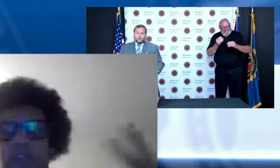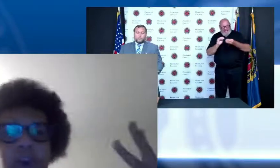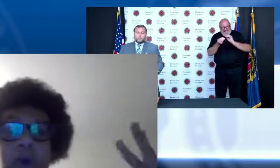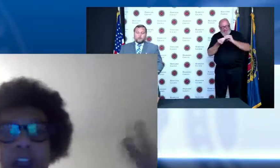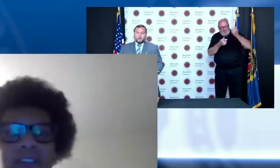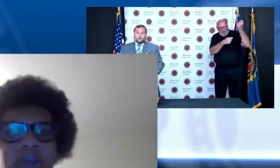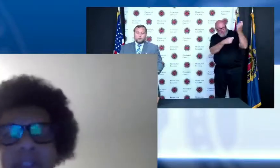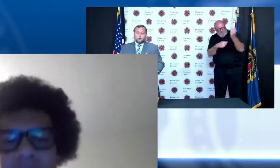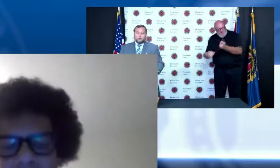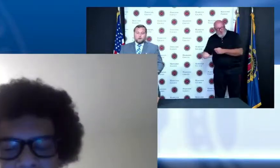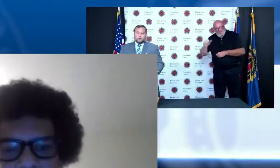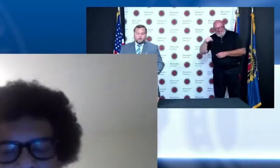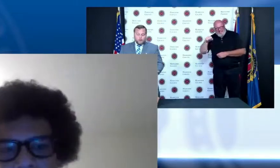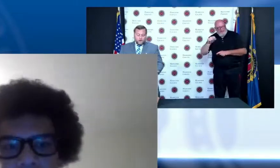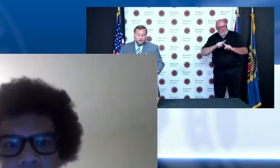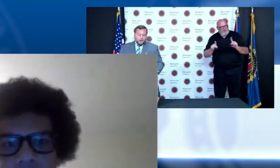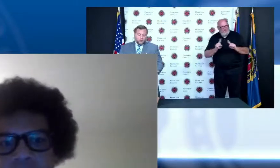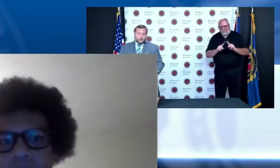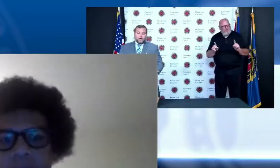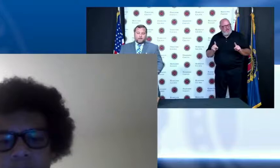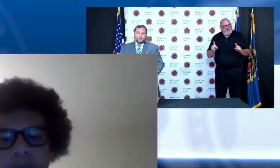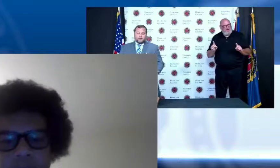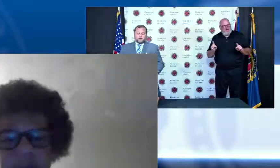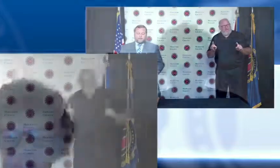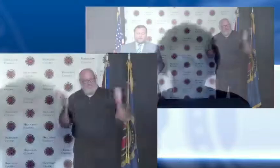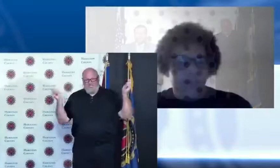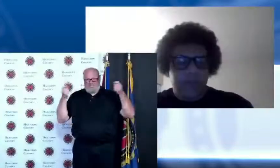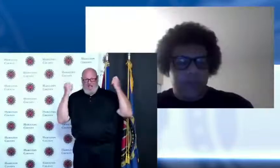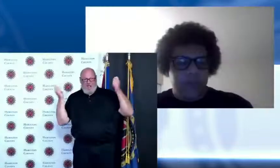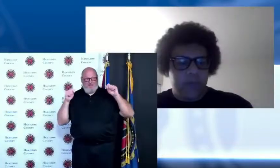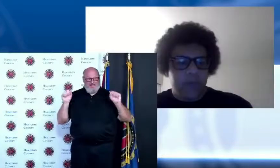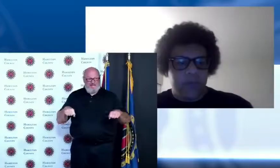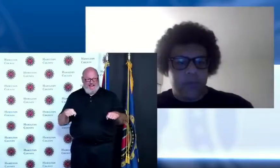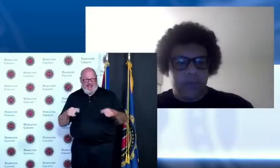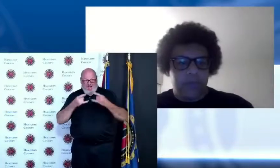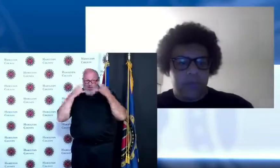sort of go crazy with everything Corey I think there is still a lot of Covid in our community